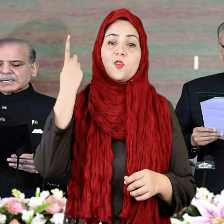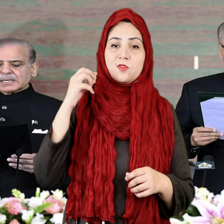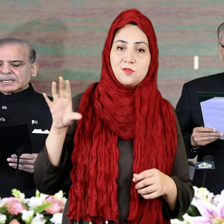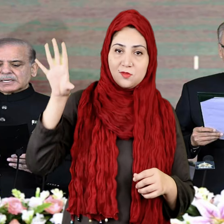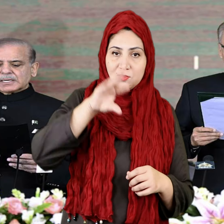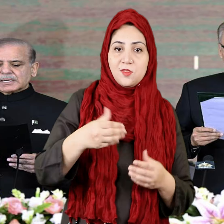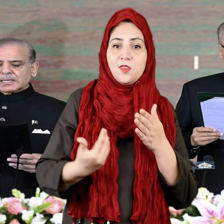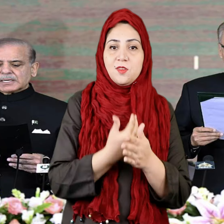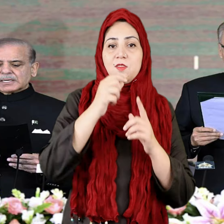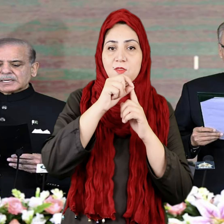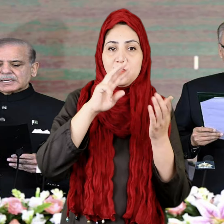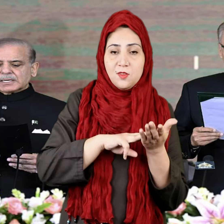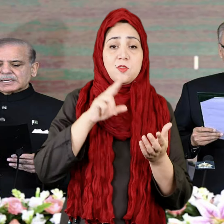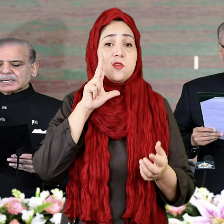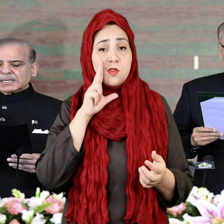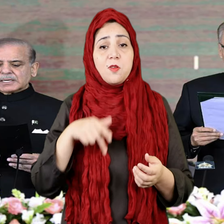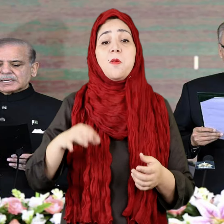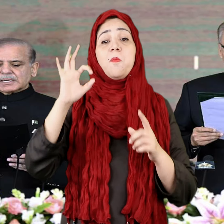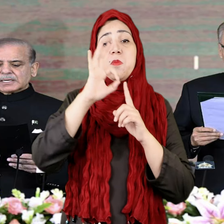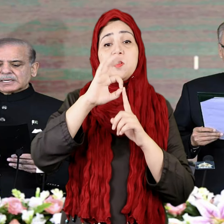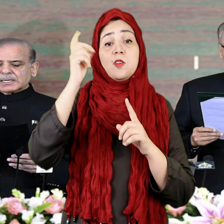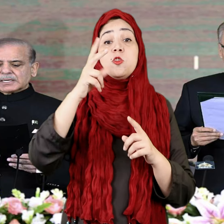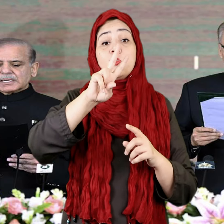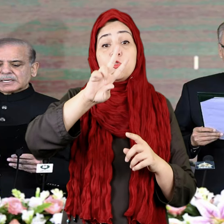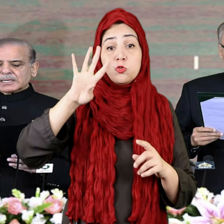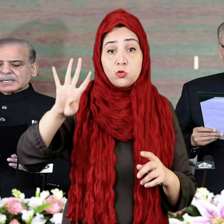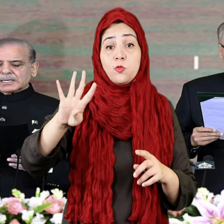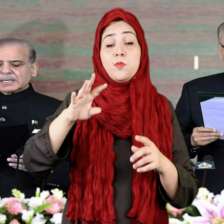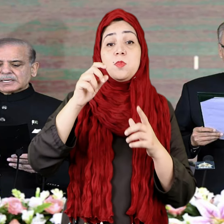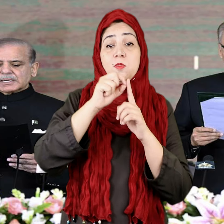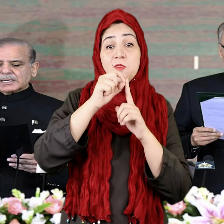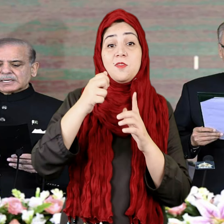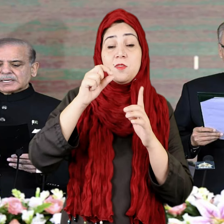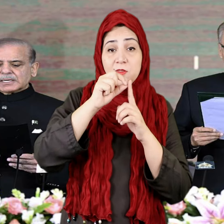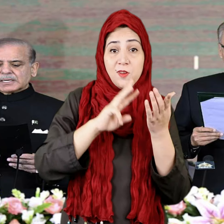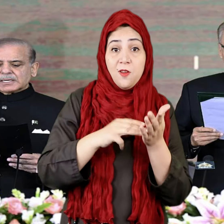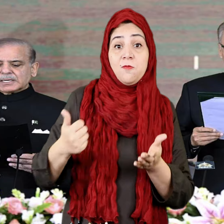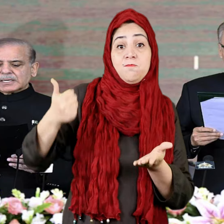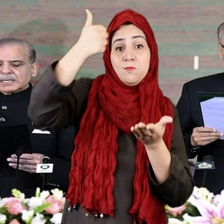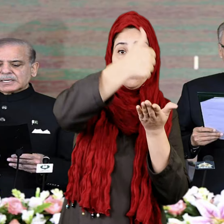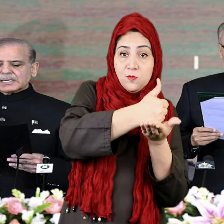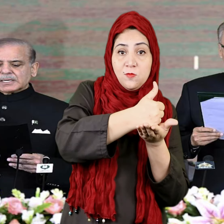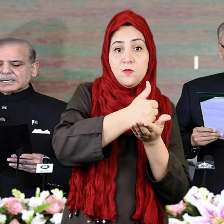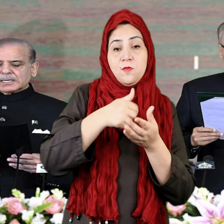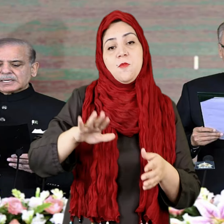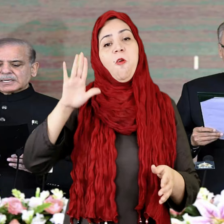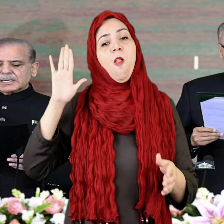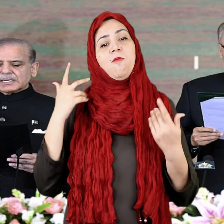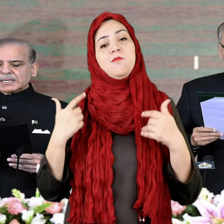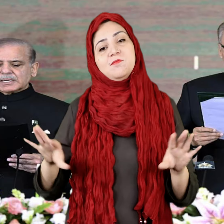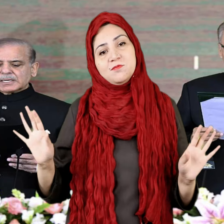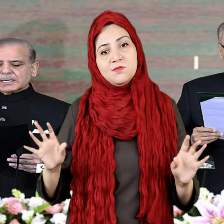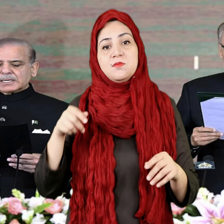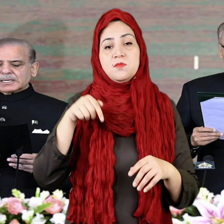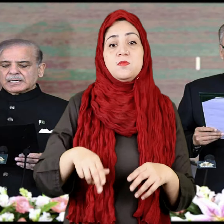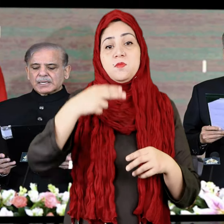The newly elected Prime Minister, Shahbaz Sharif, took the oath as the 24th Prime Minister of the Islamic Republic of Pakistan yesterday.